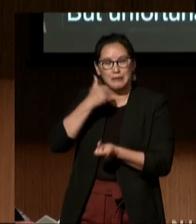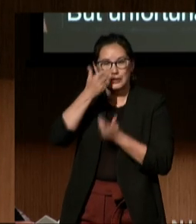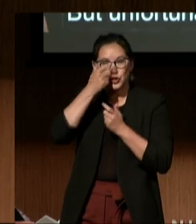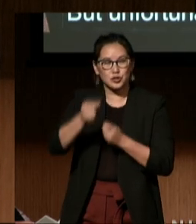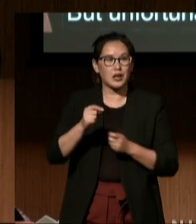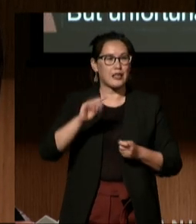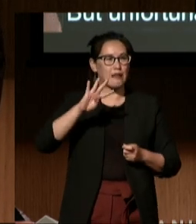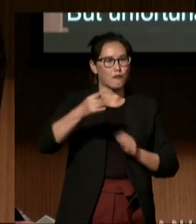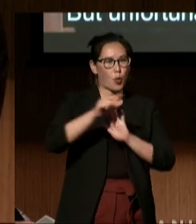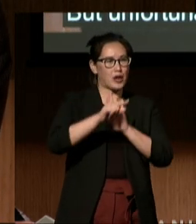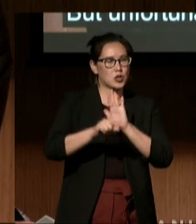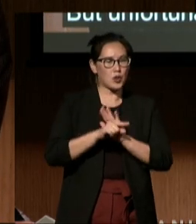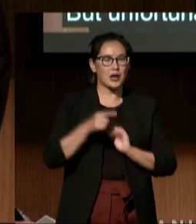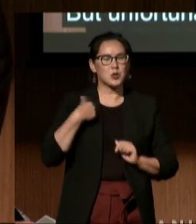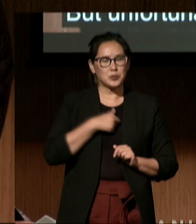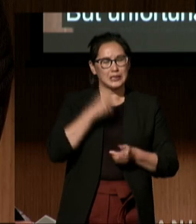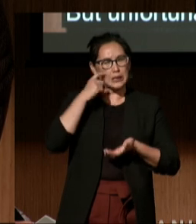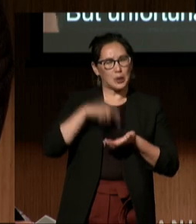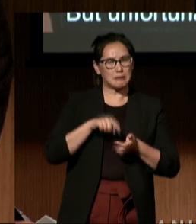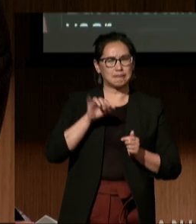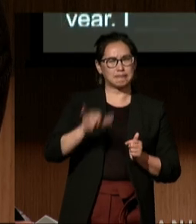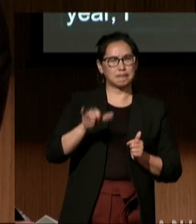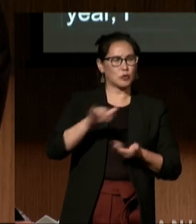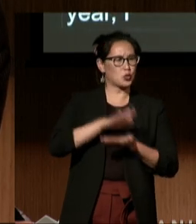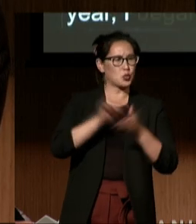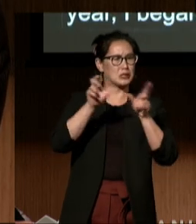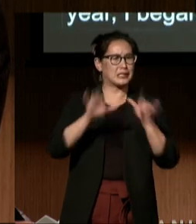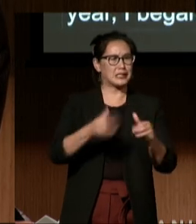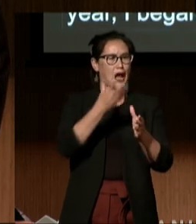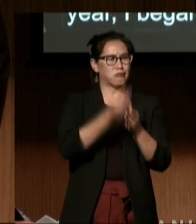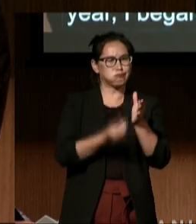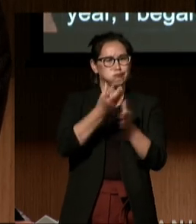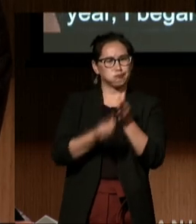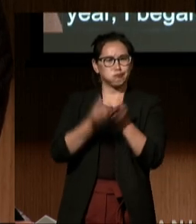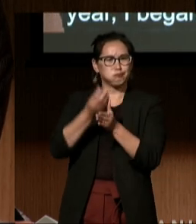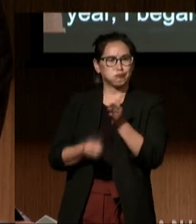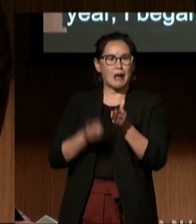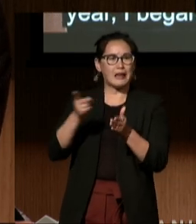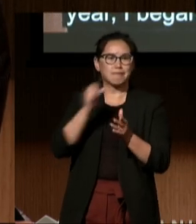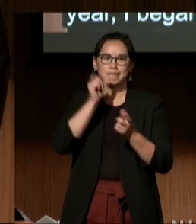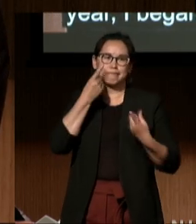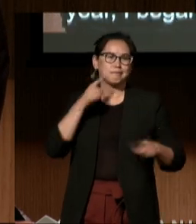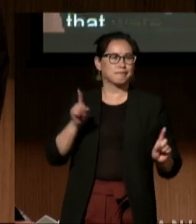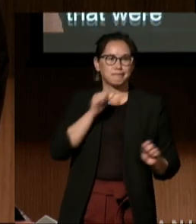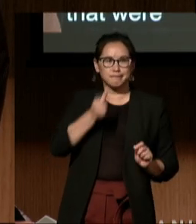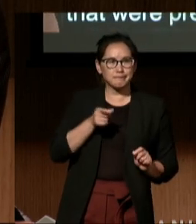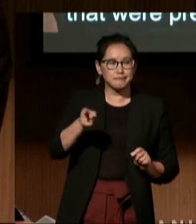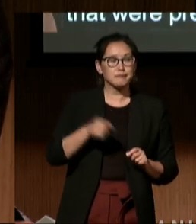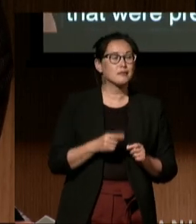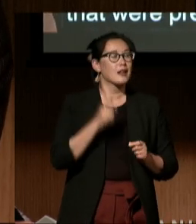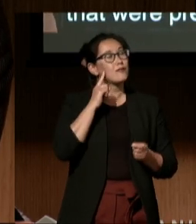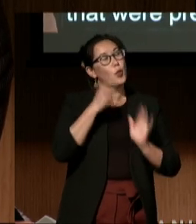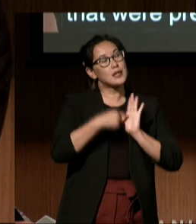I began to notice the flaws in his school system that were preventing him from succeeding. Some of the things I noticed were that the staff